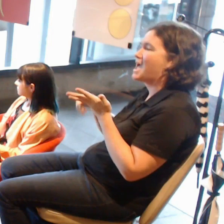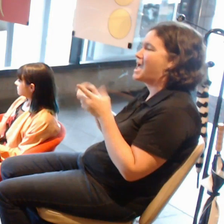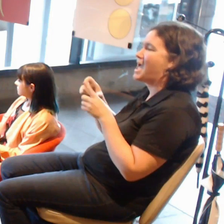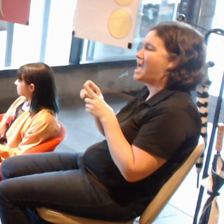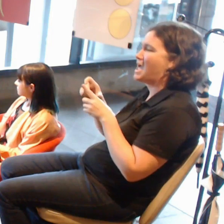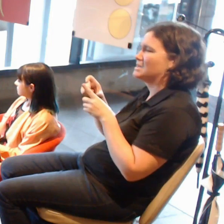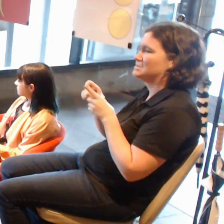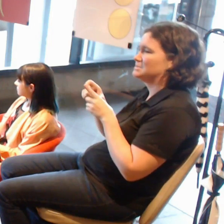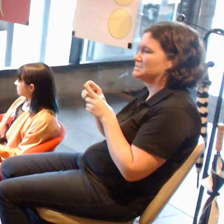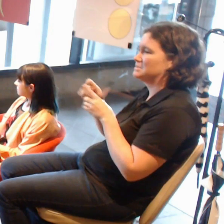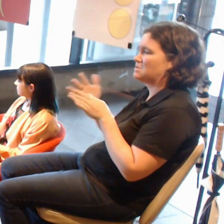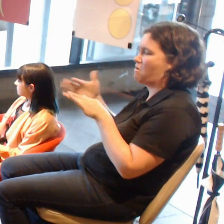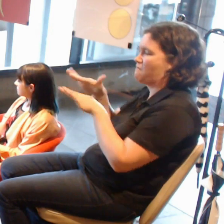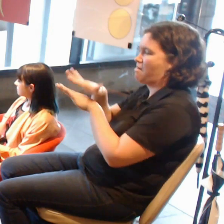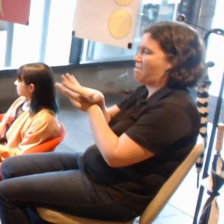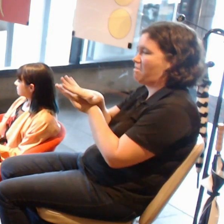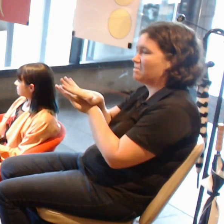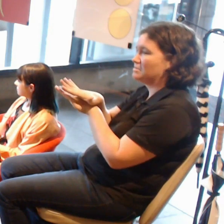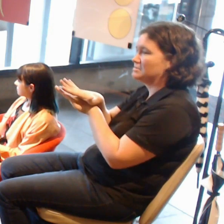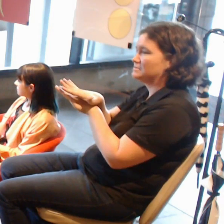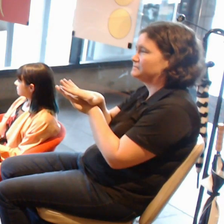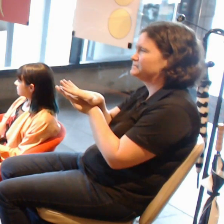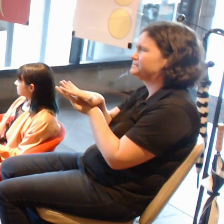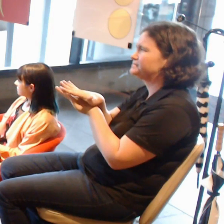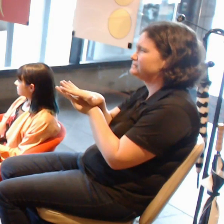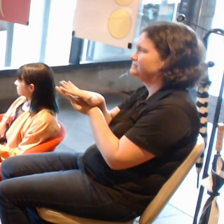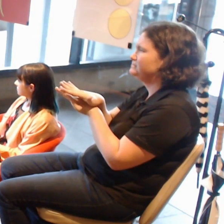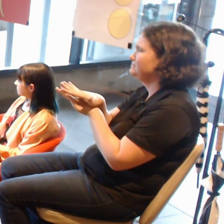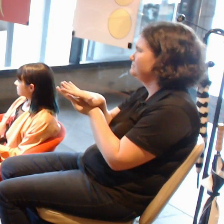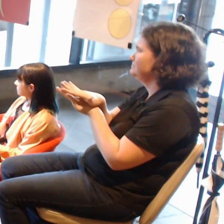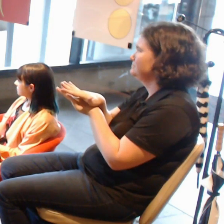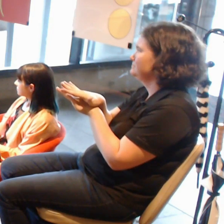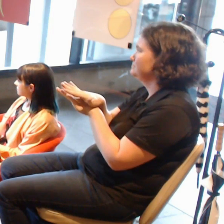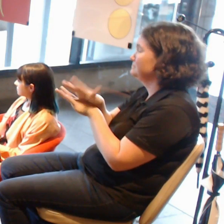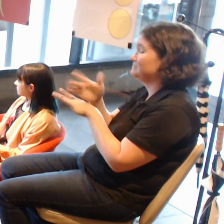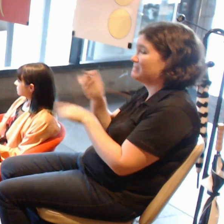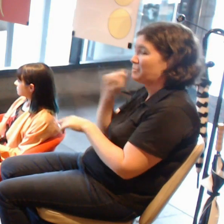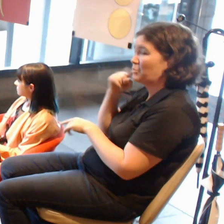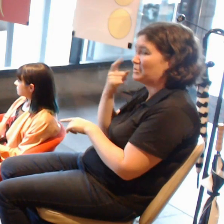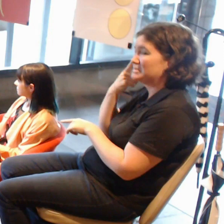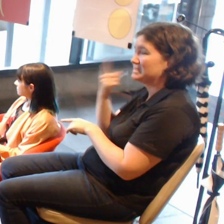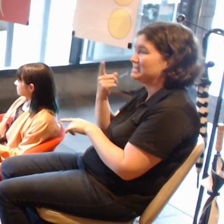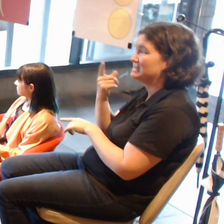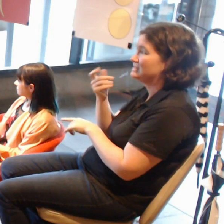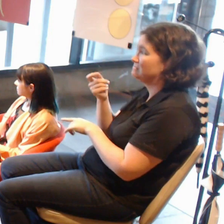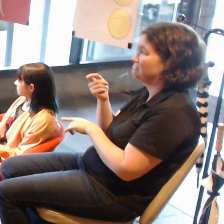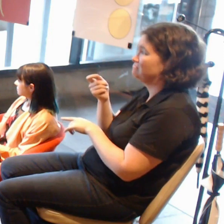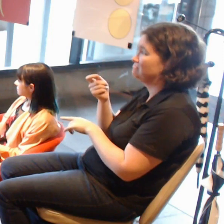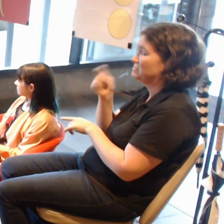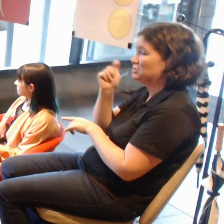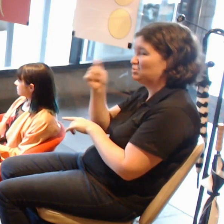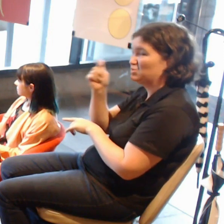it might be controversial, but I think we will see those on windscreens in the next 20 years. That could be interesting.